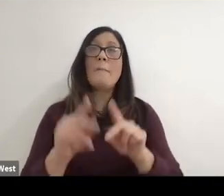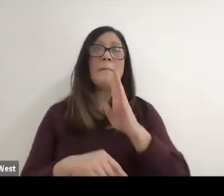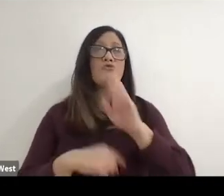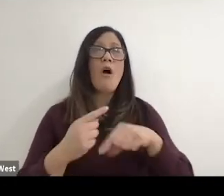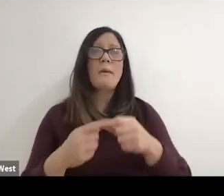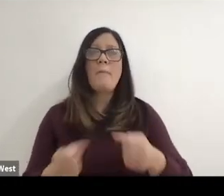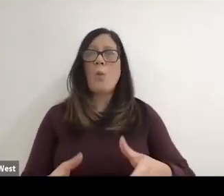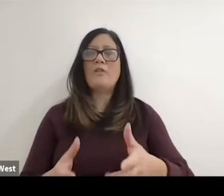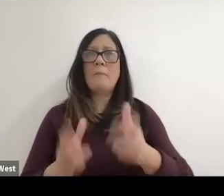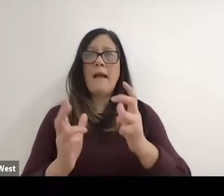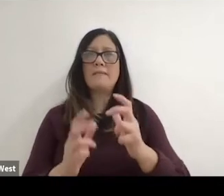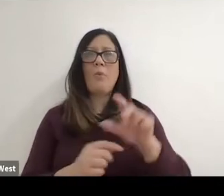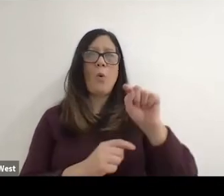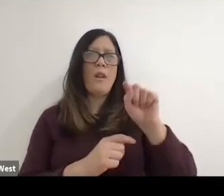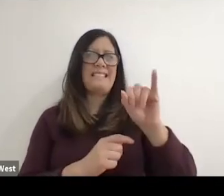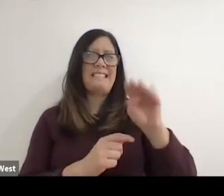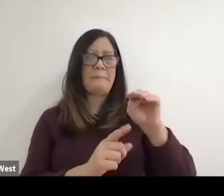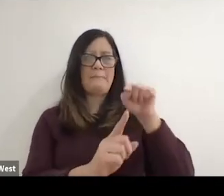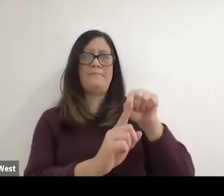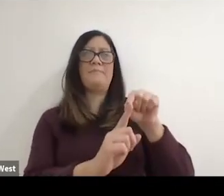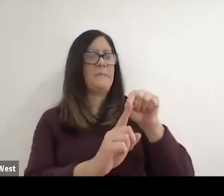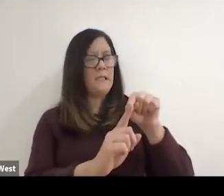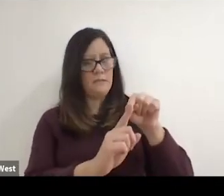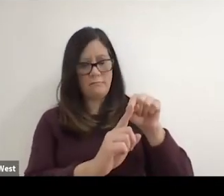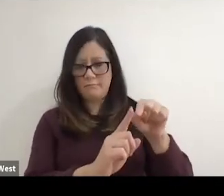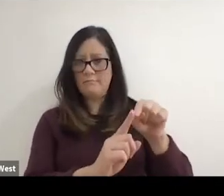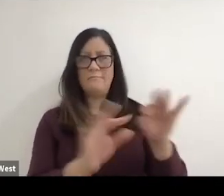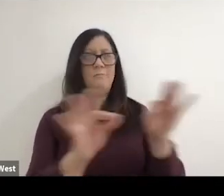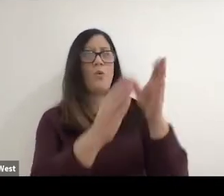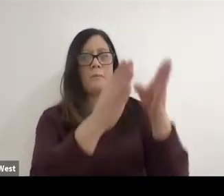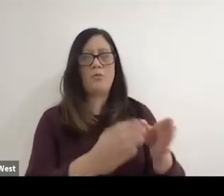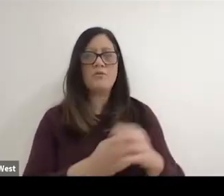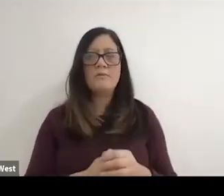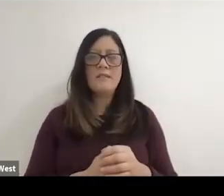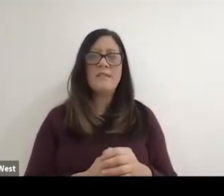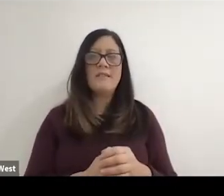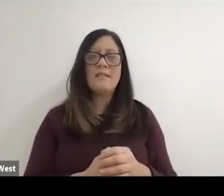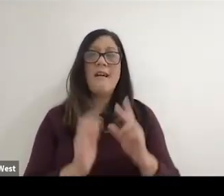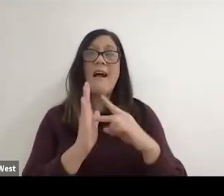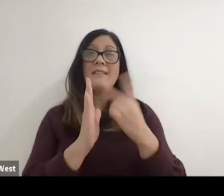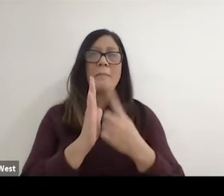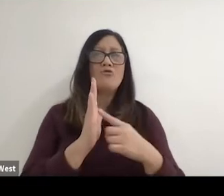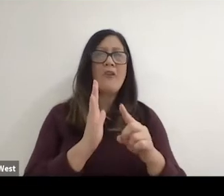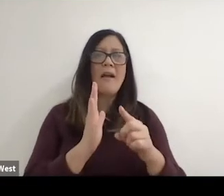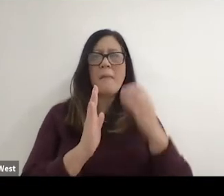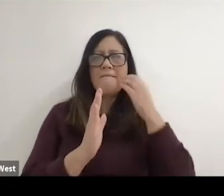Tim Nugent is. That is the man and I I just double check things on my other phone here